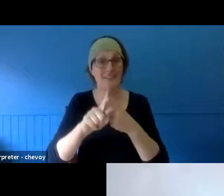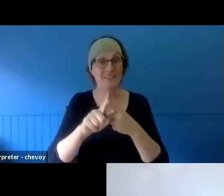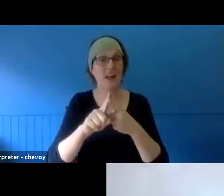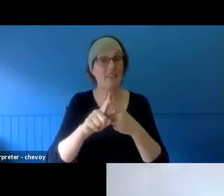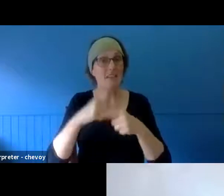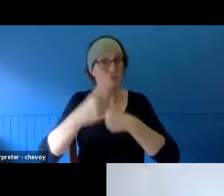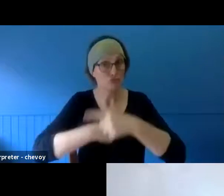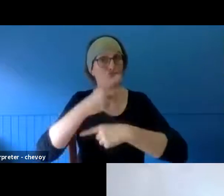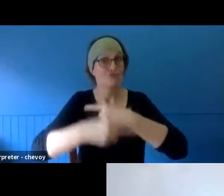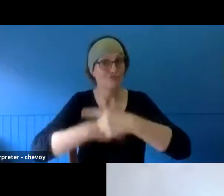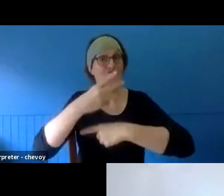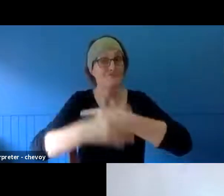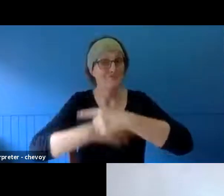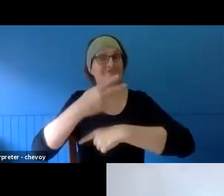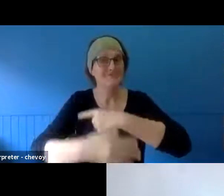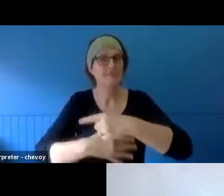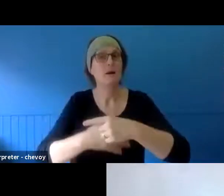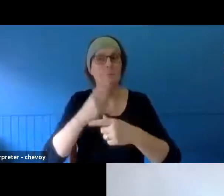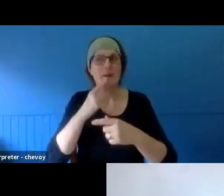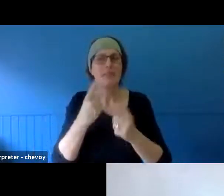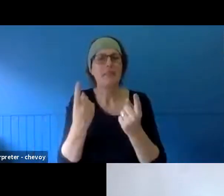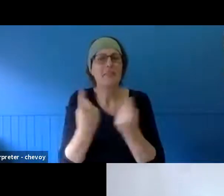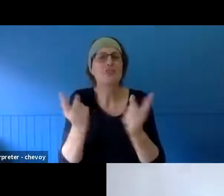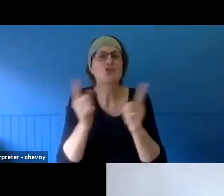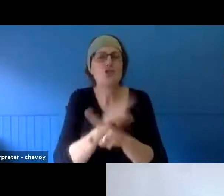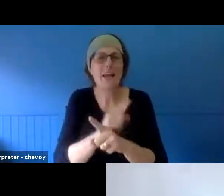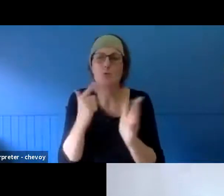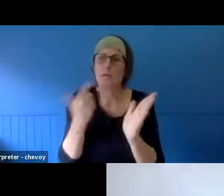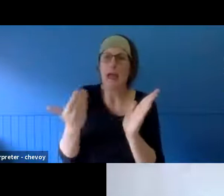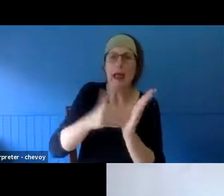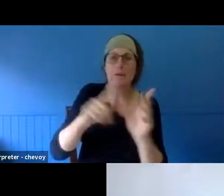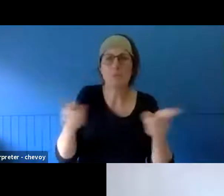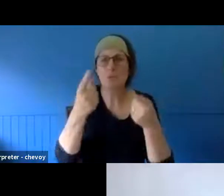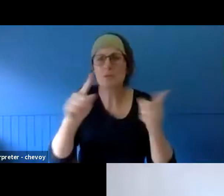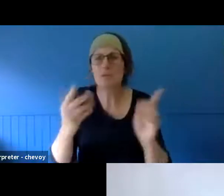live music, there was poetry, there was... >> AMANDA GRANT: Film... >>